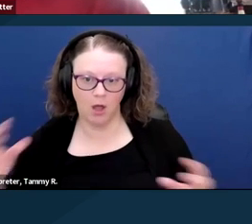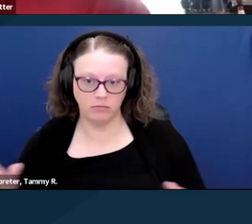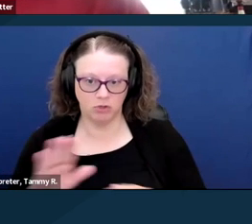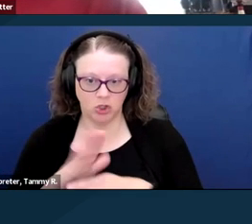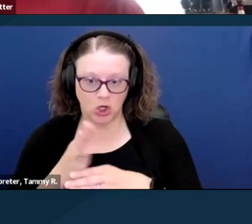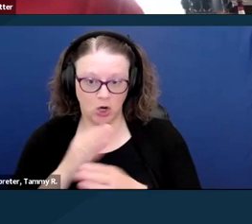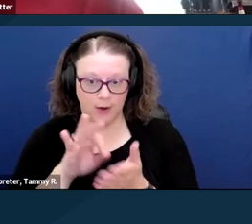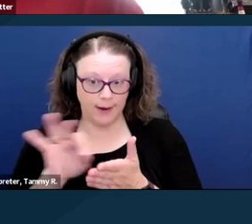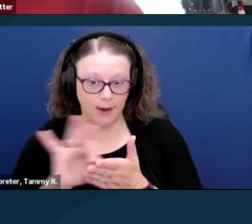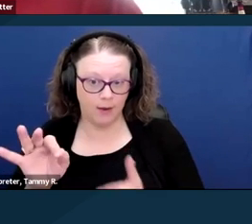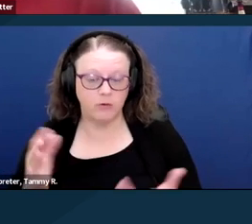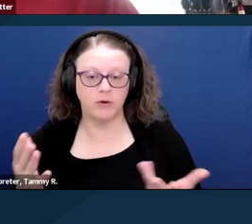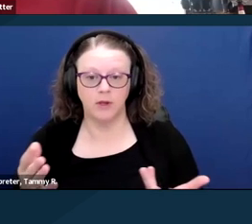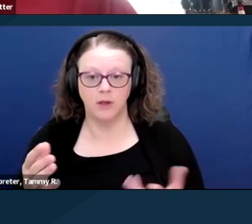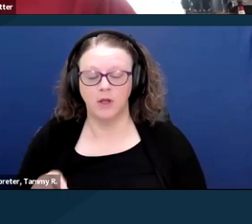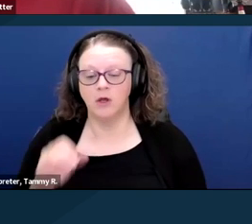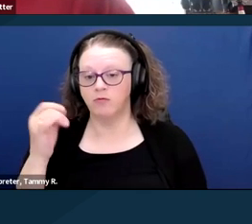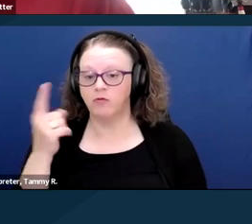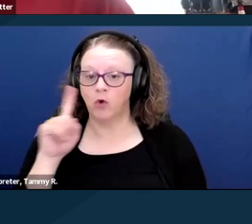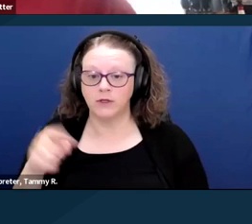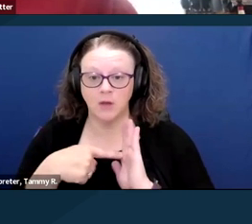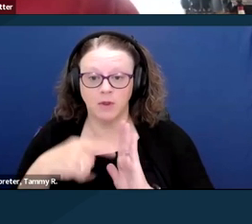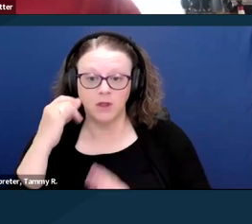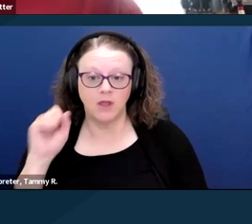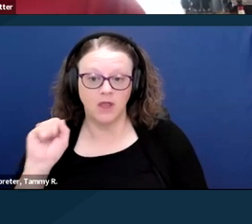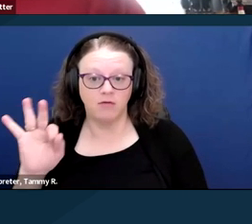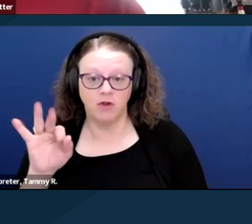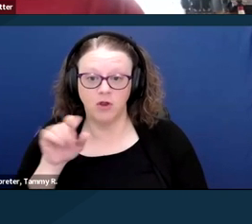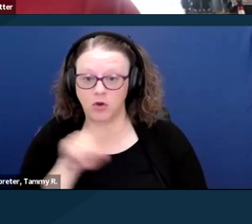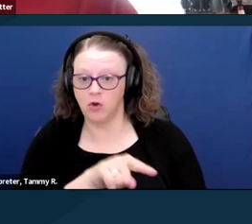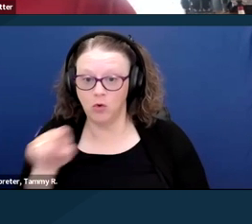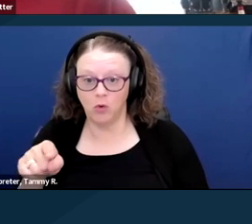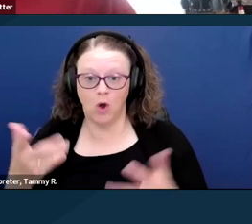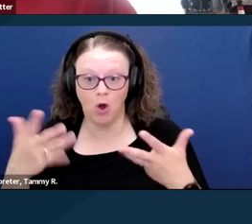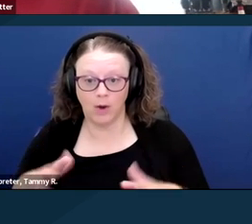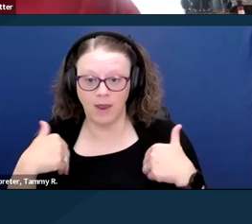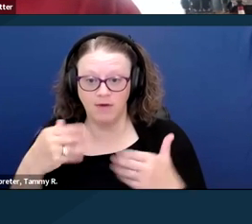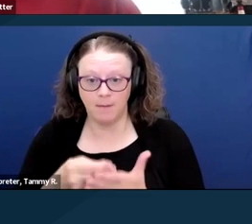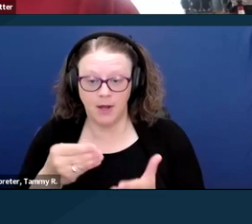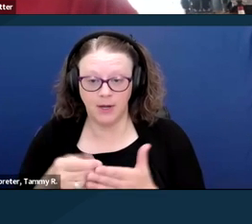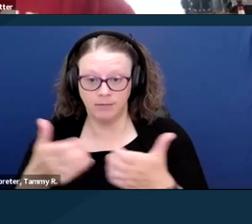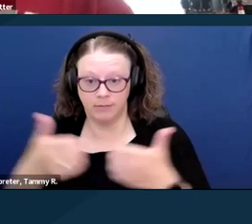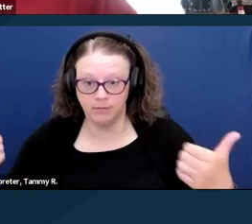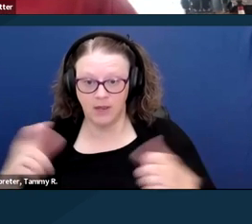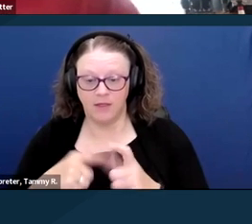So if you already have your money separate and things don't work out, then you should be able to leave